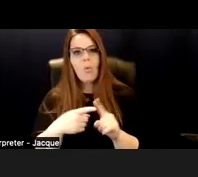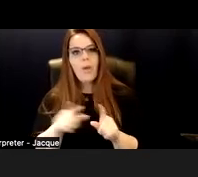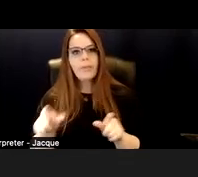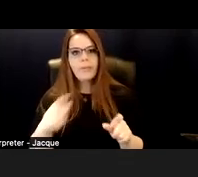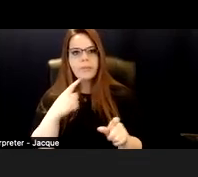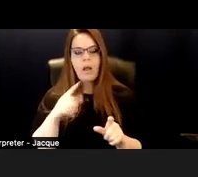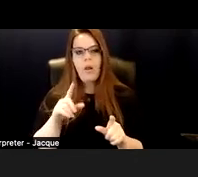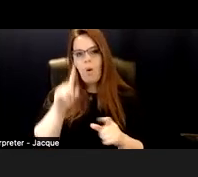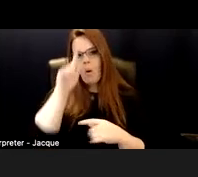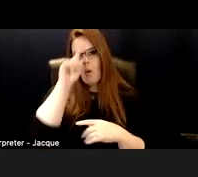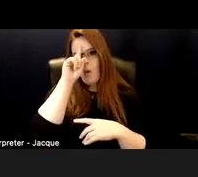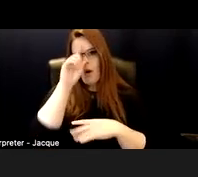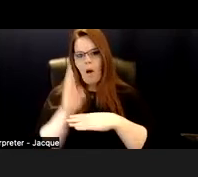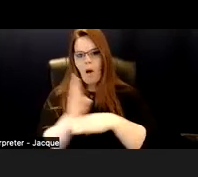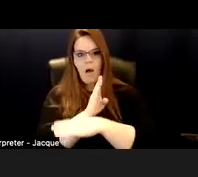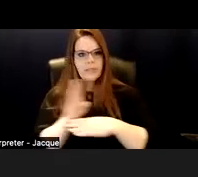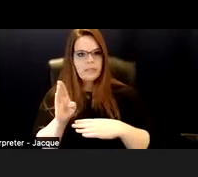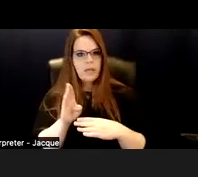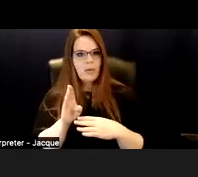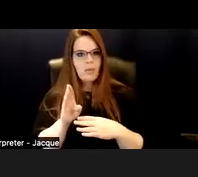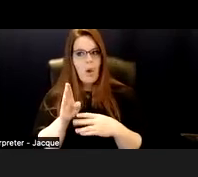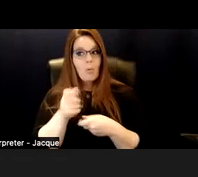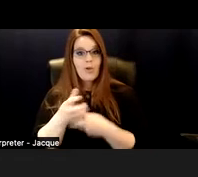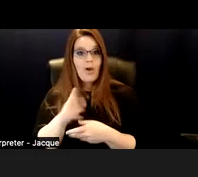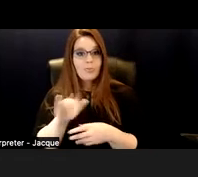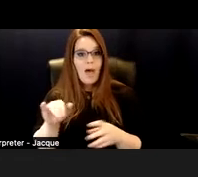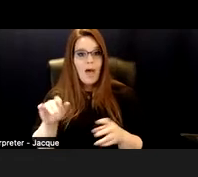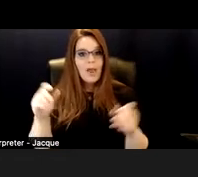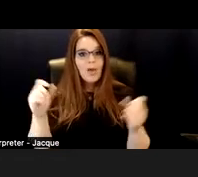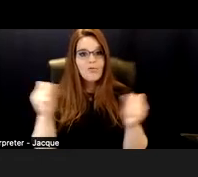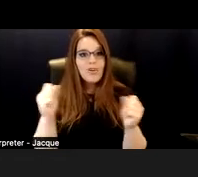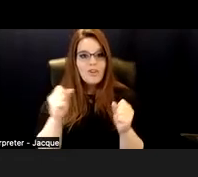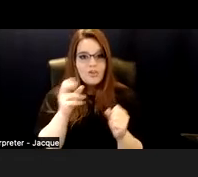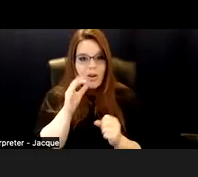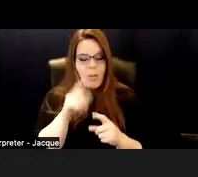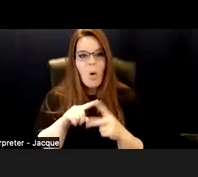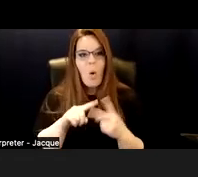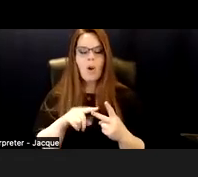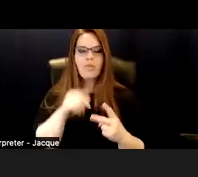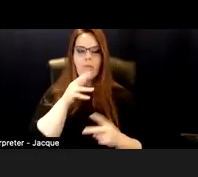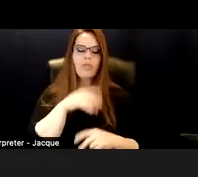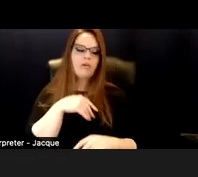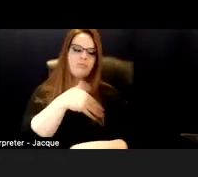was caused by quote "refrigerator mothers" or the mother being too cold to the child, that was the moral model.